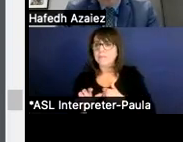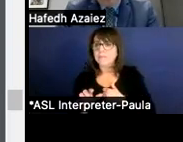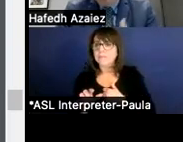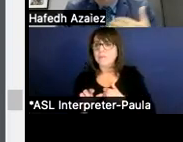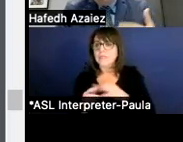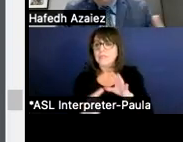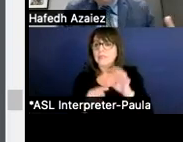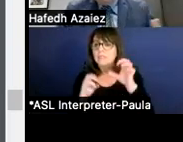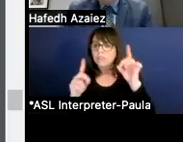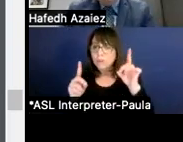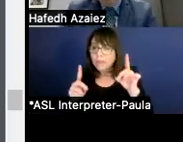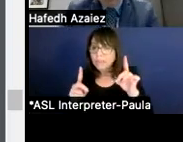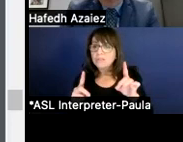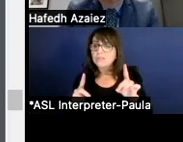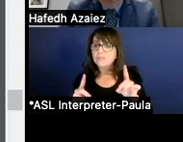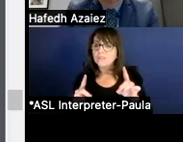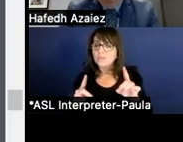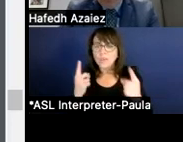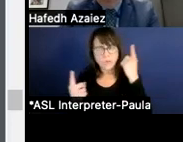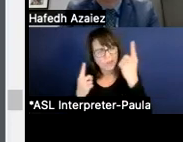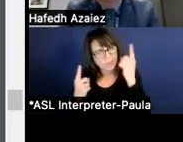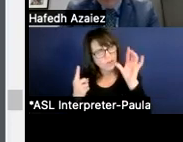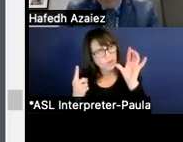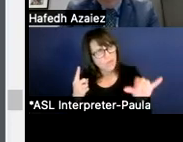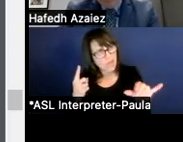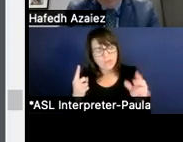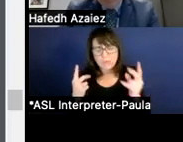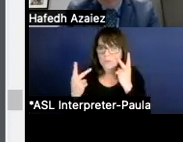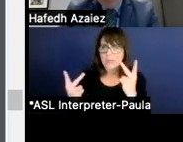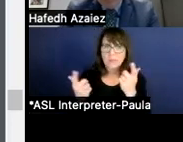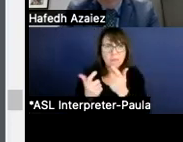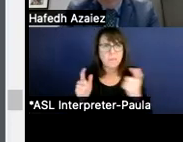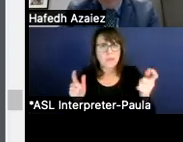So when you take that in consideration, you see that the big, big majority percentage